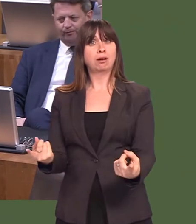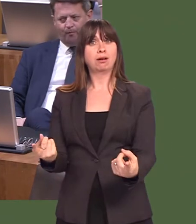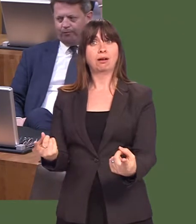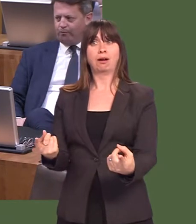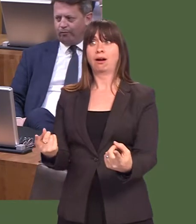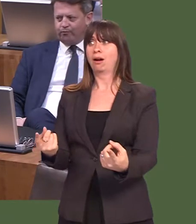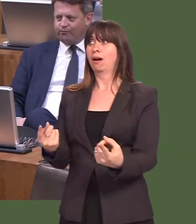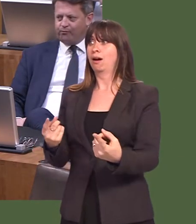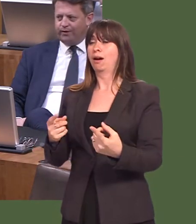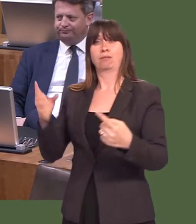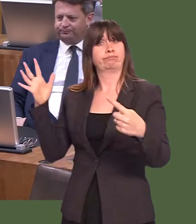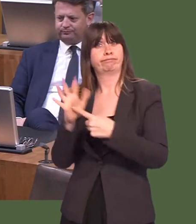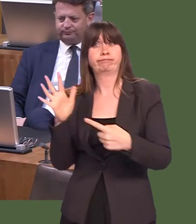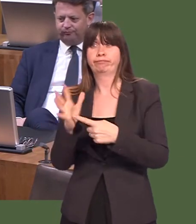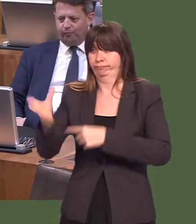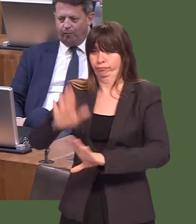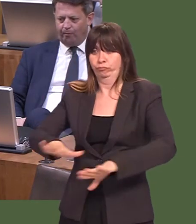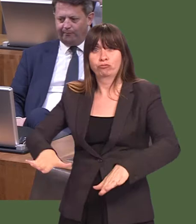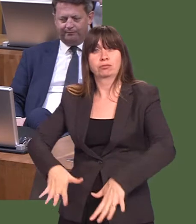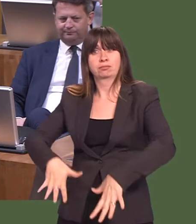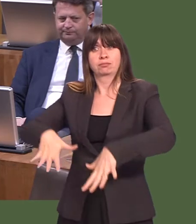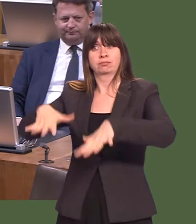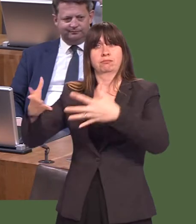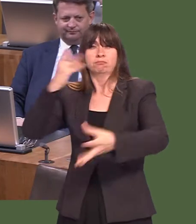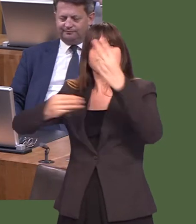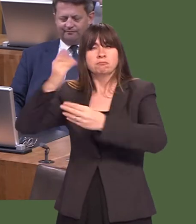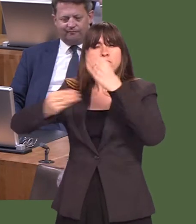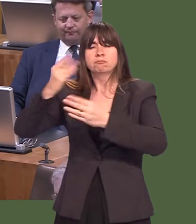have at least basic IT skills, and itís hugely important that our children have the same,